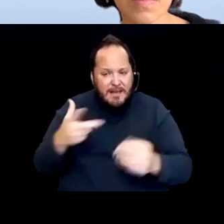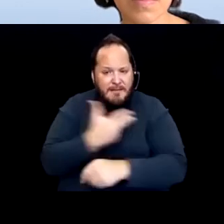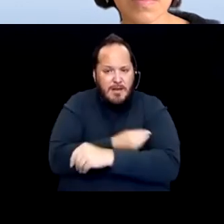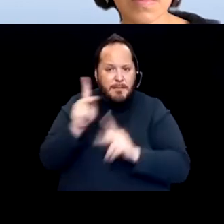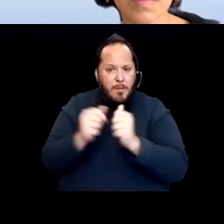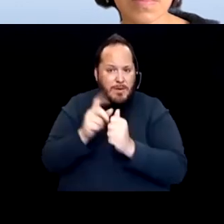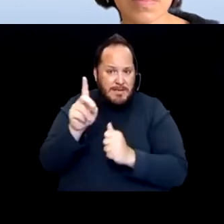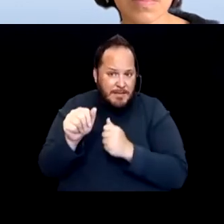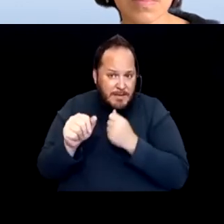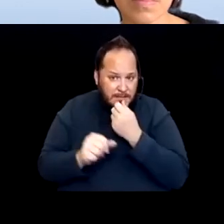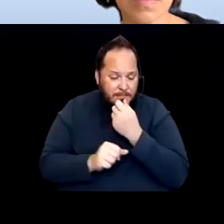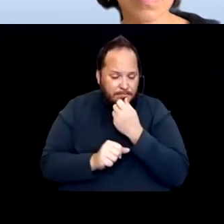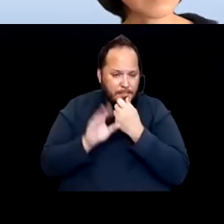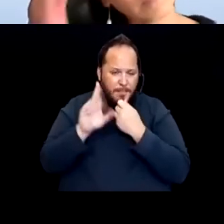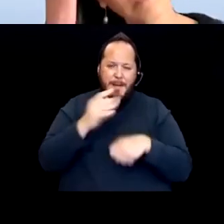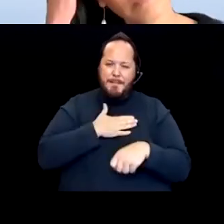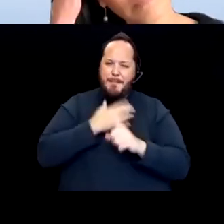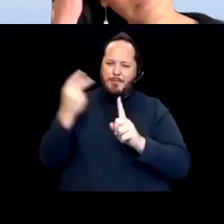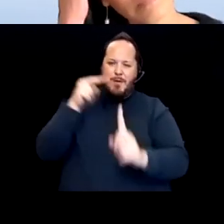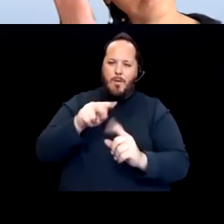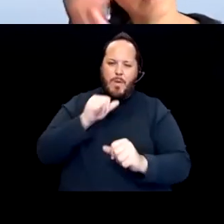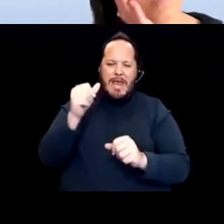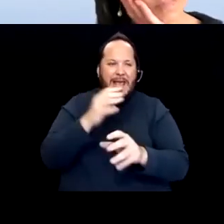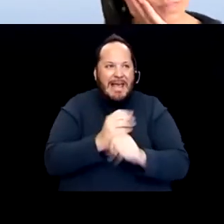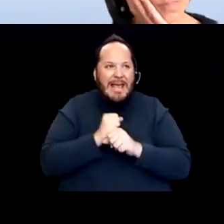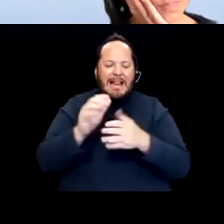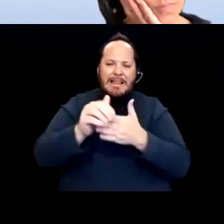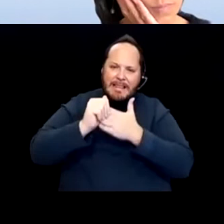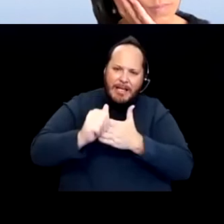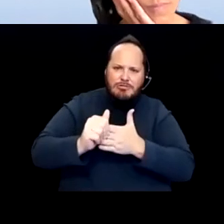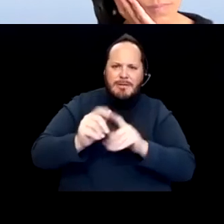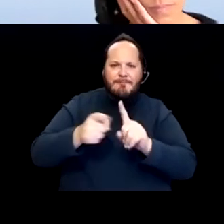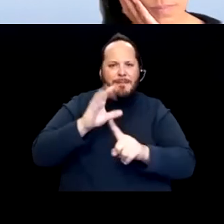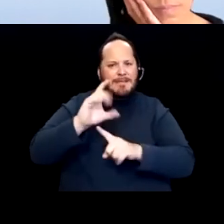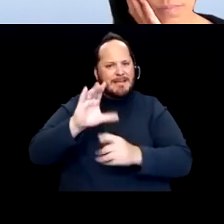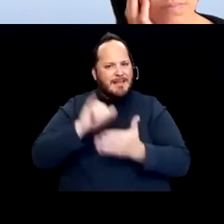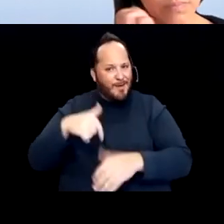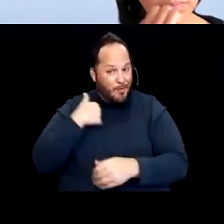we didn't get the leadership from the CDC that we deserved. And I would say it's part of a bigger problem